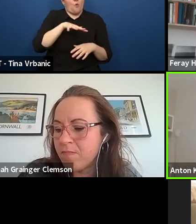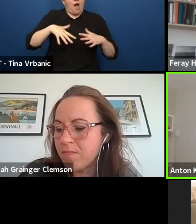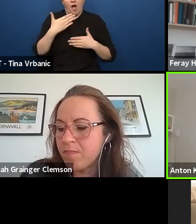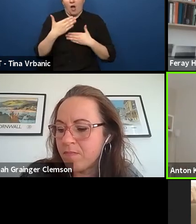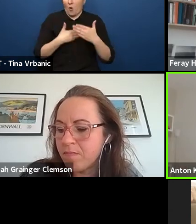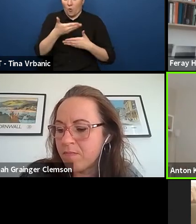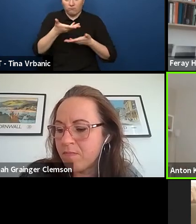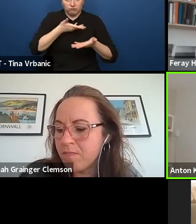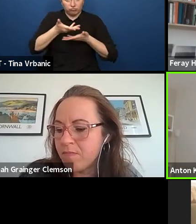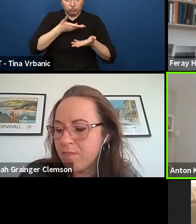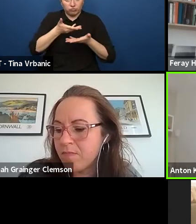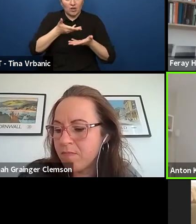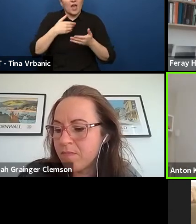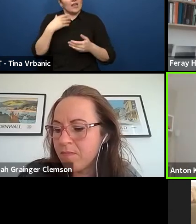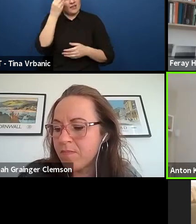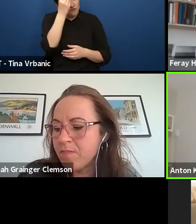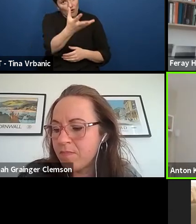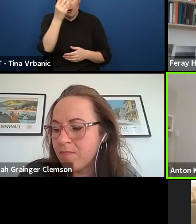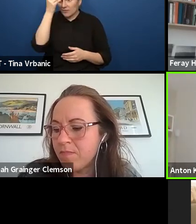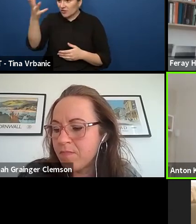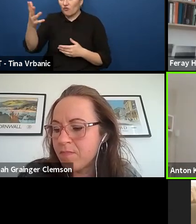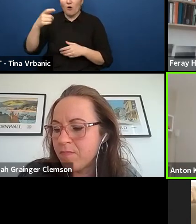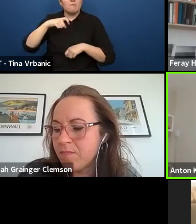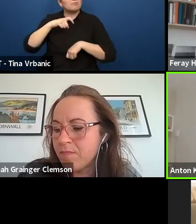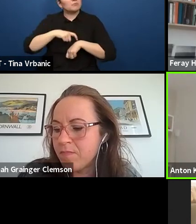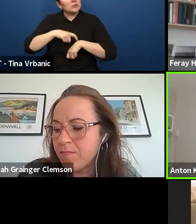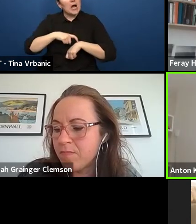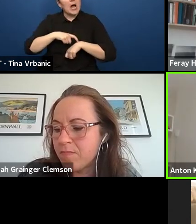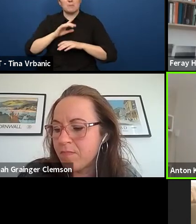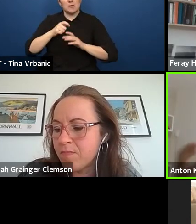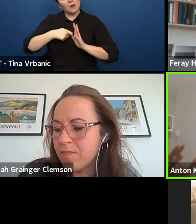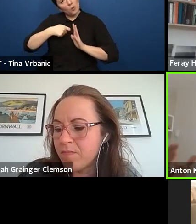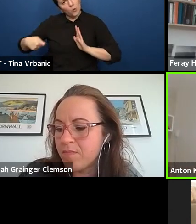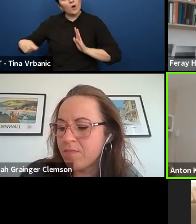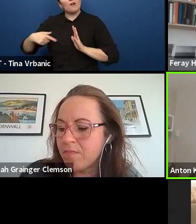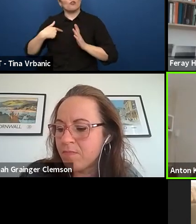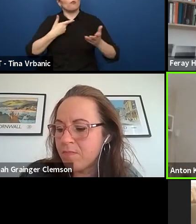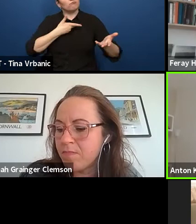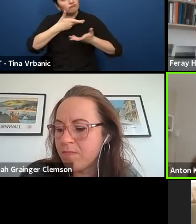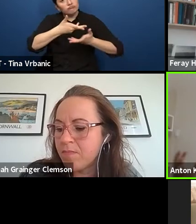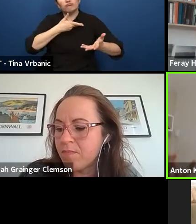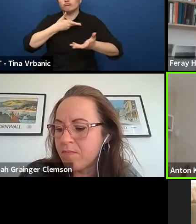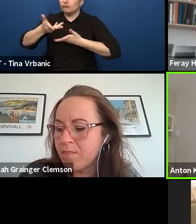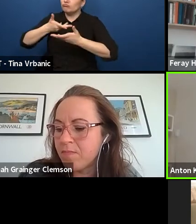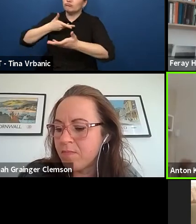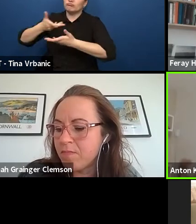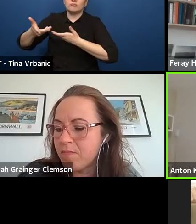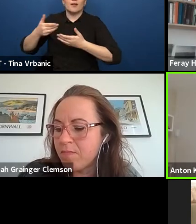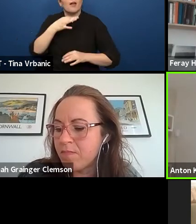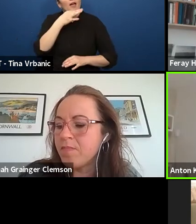as Cristina said, like the discussion with them, how they felt about it,